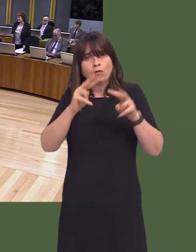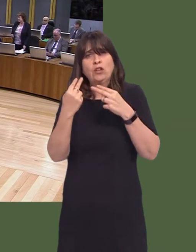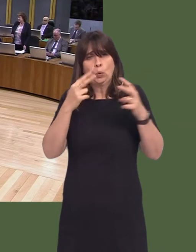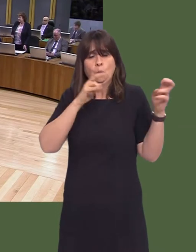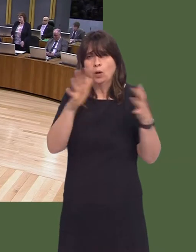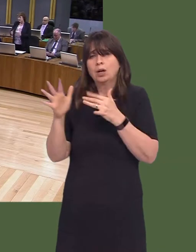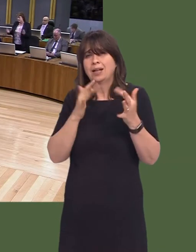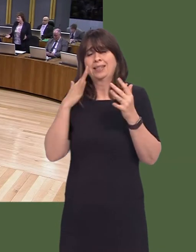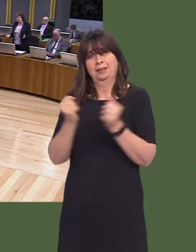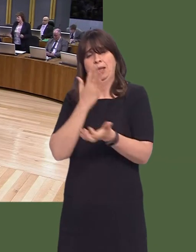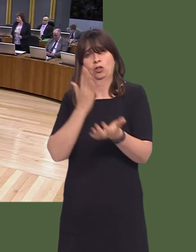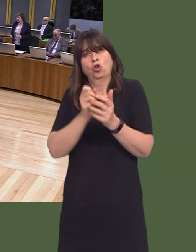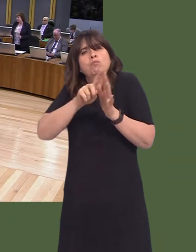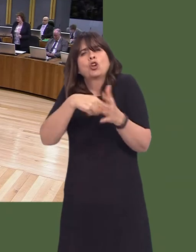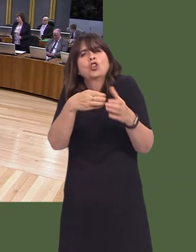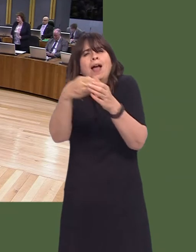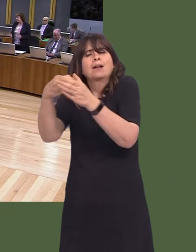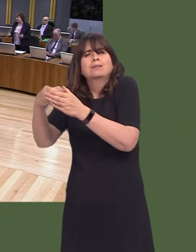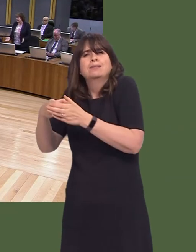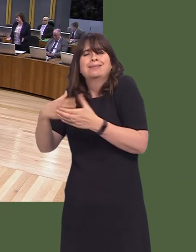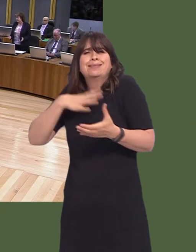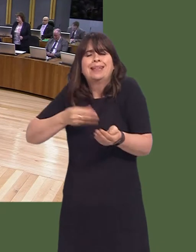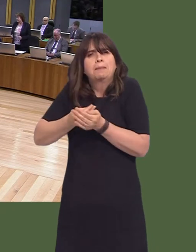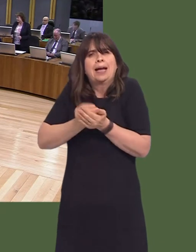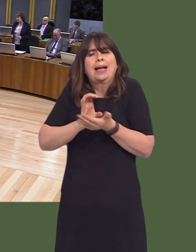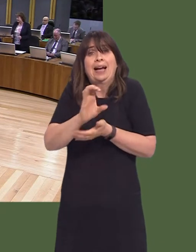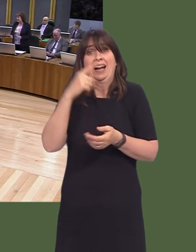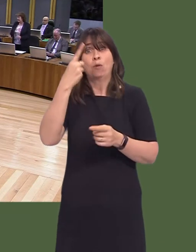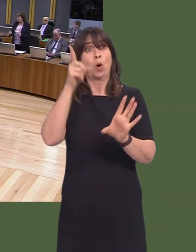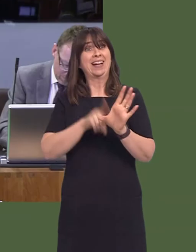at this, because all these projects are worth nothing if they evaporate after a year? In